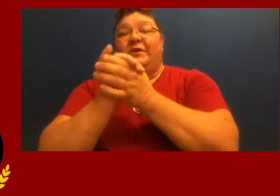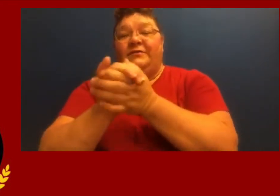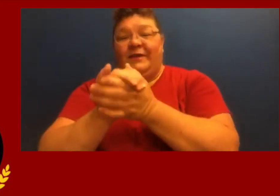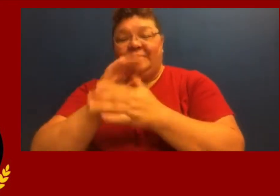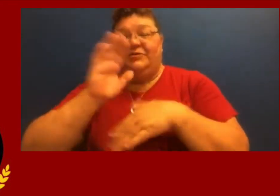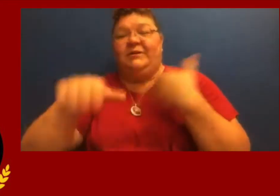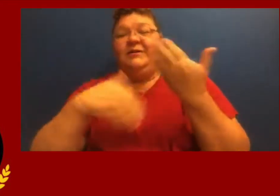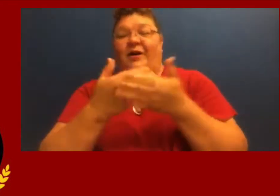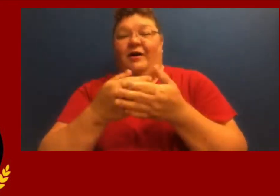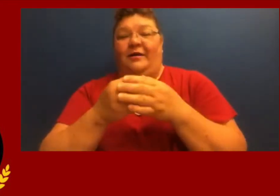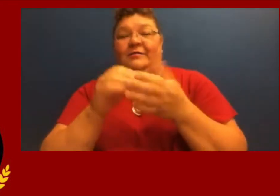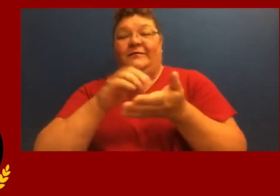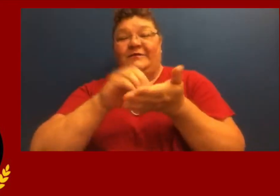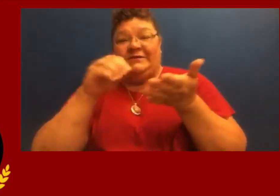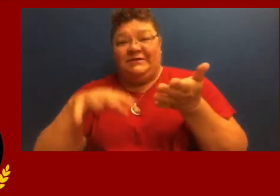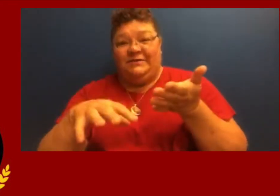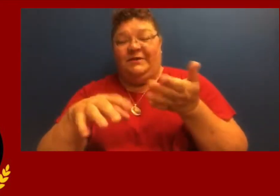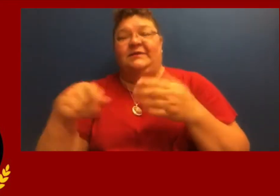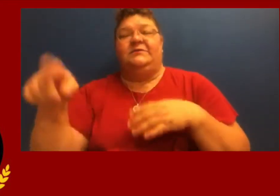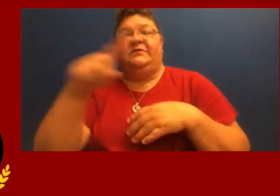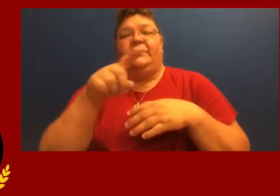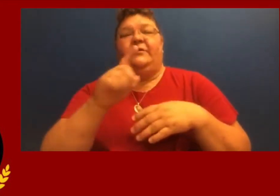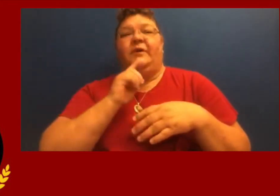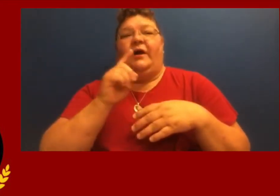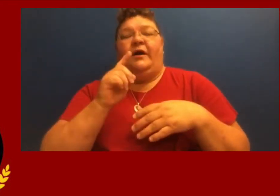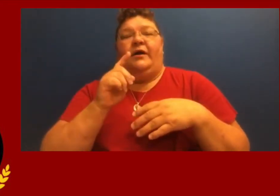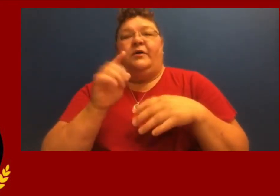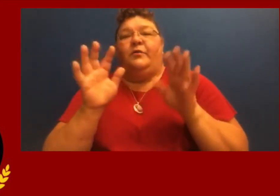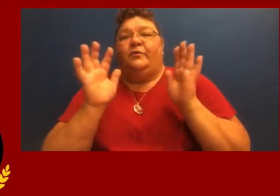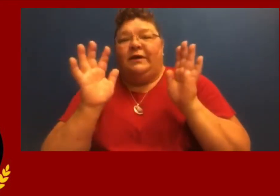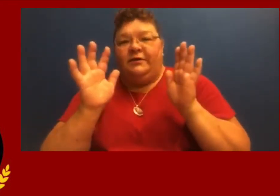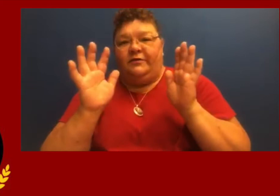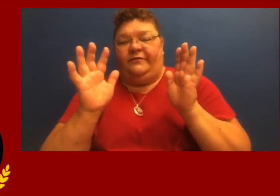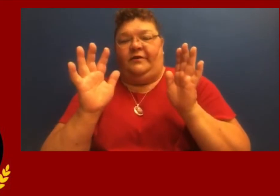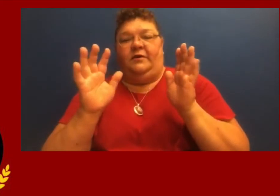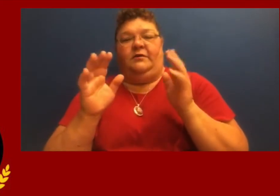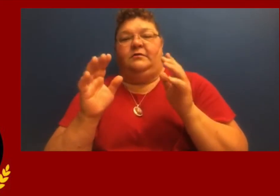Congratulations to all of the students! You are all wonderful.